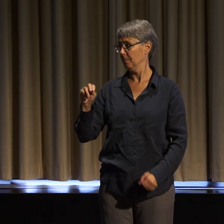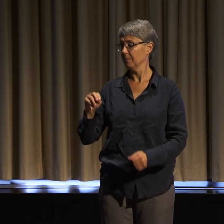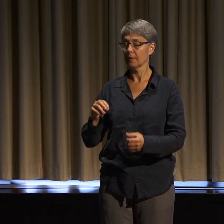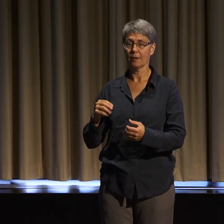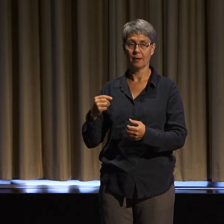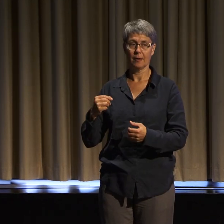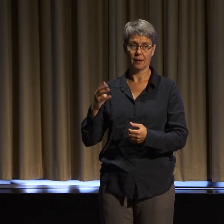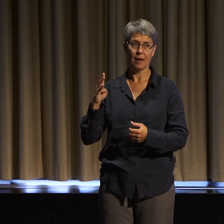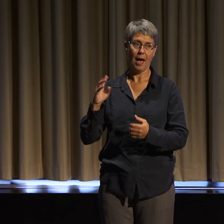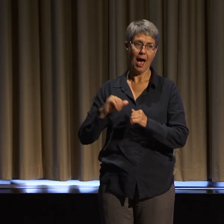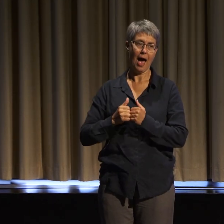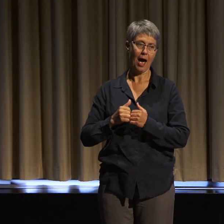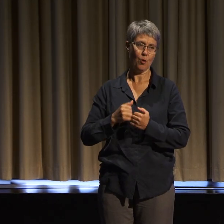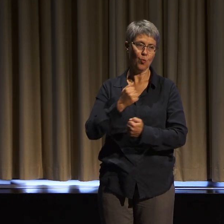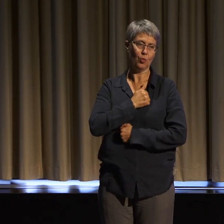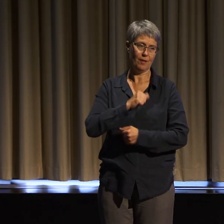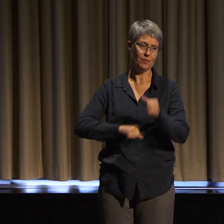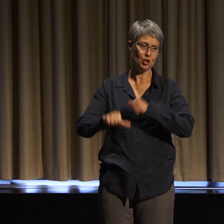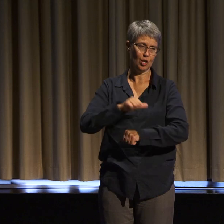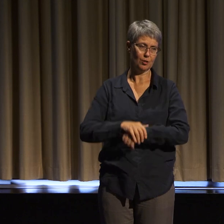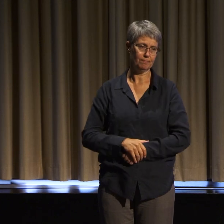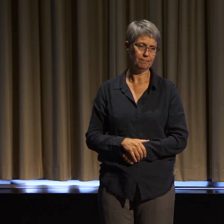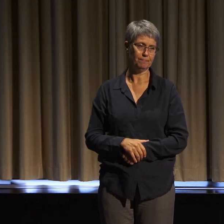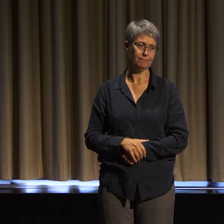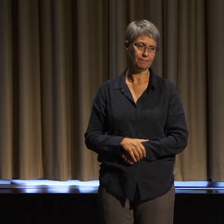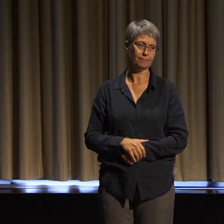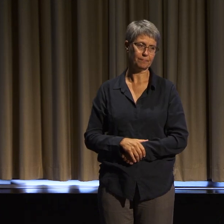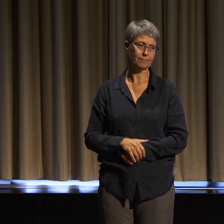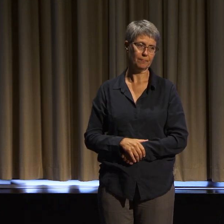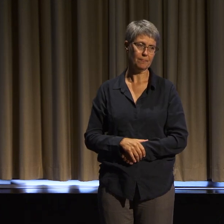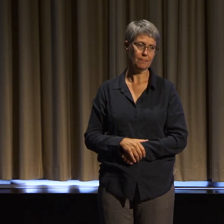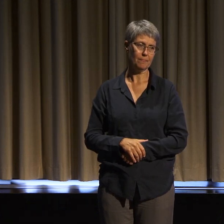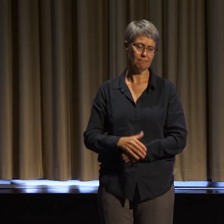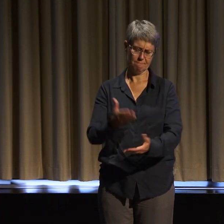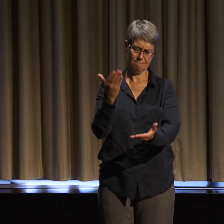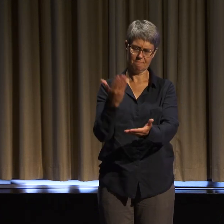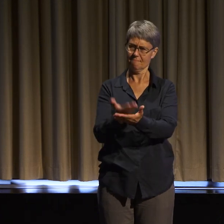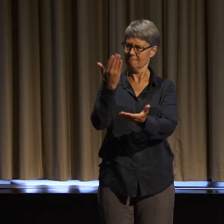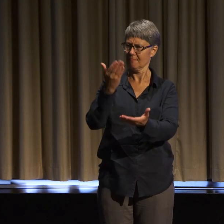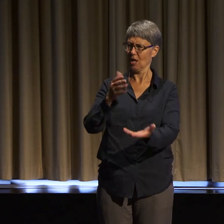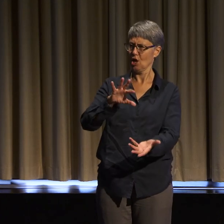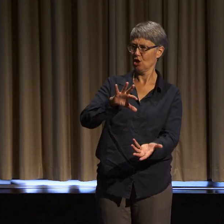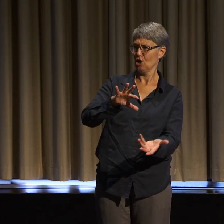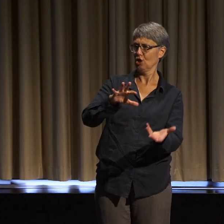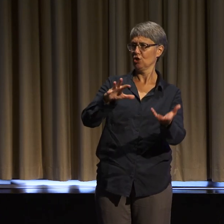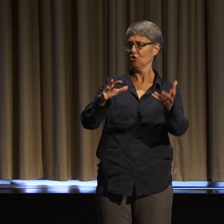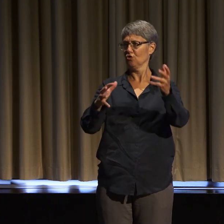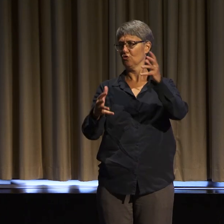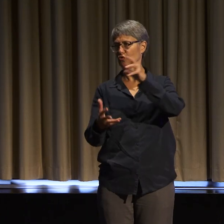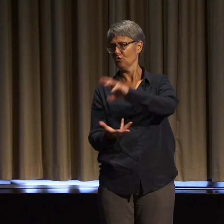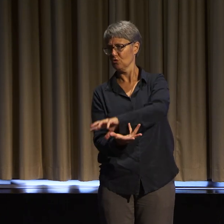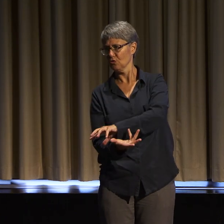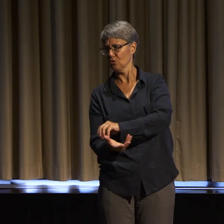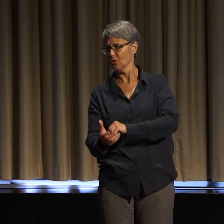How we were able to practice transformative love together in the face of fear, isolation, and heartbreak-- and I